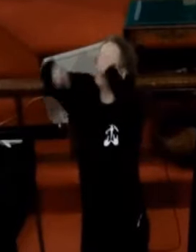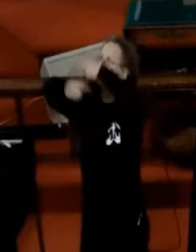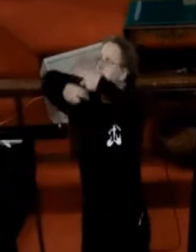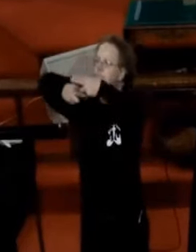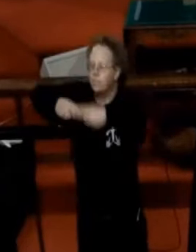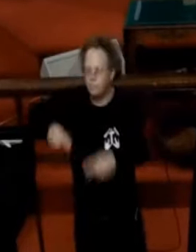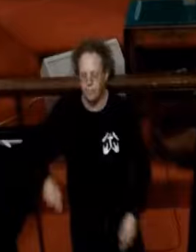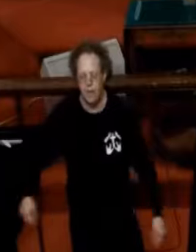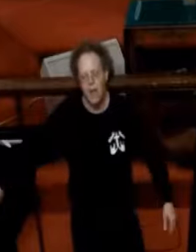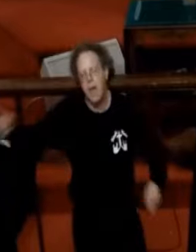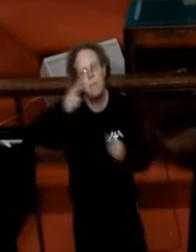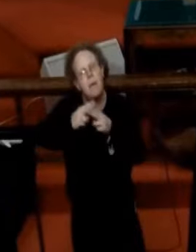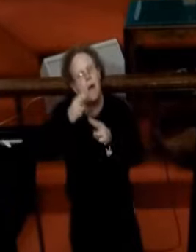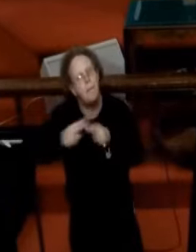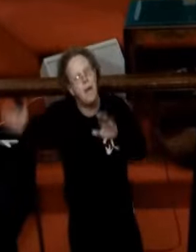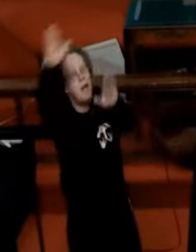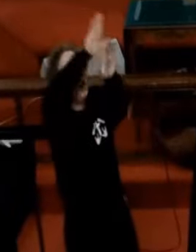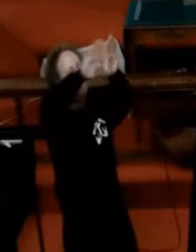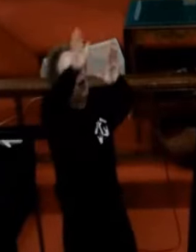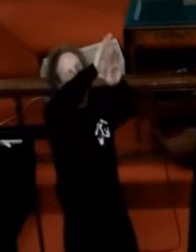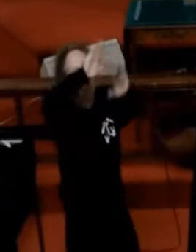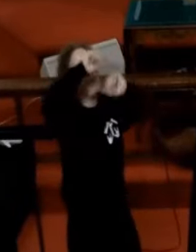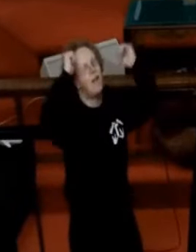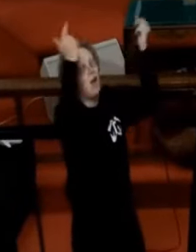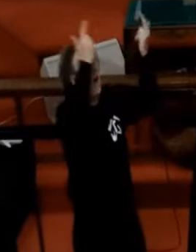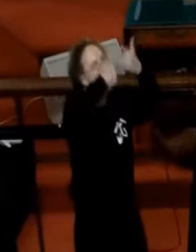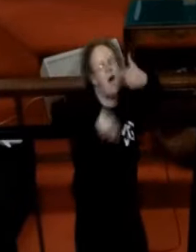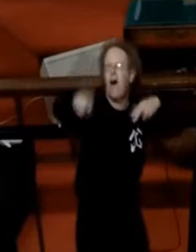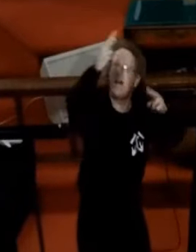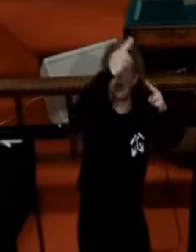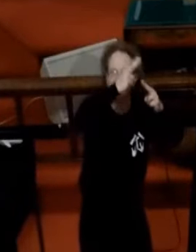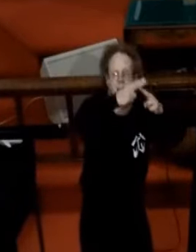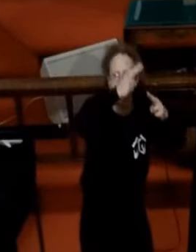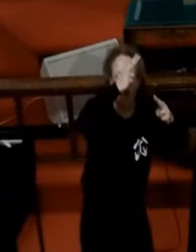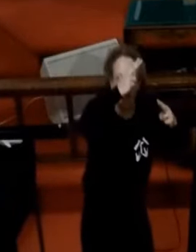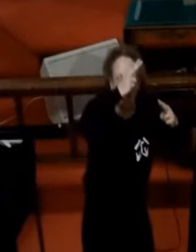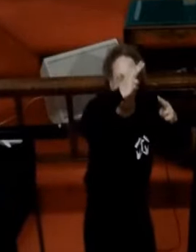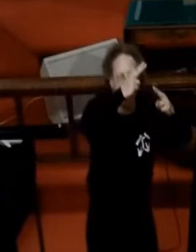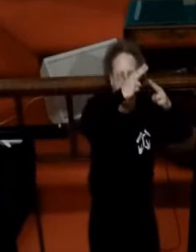Name above all names (singing in a foreign language)